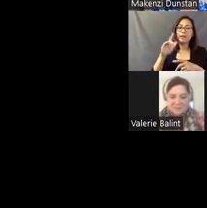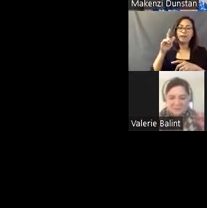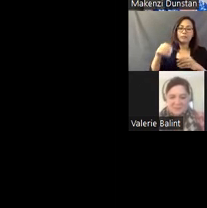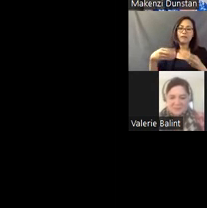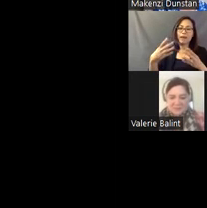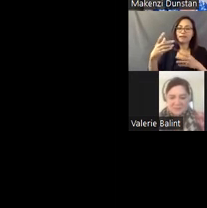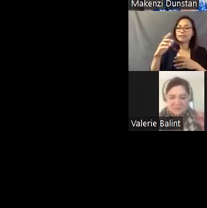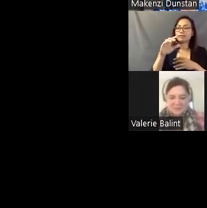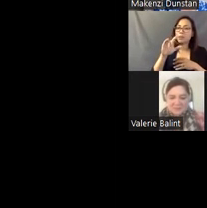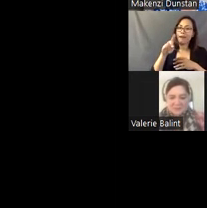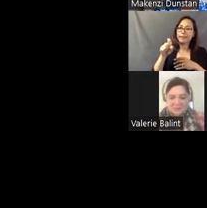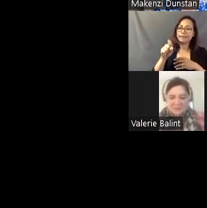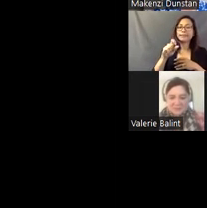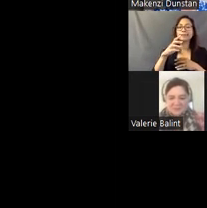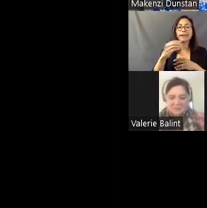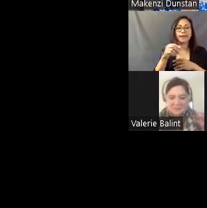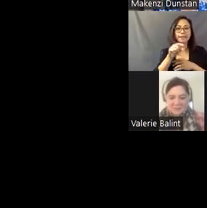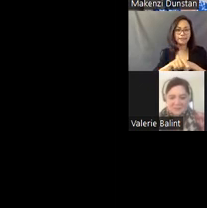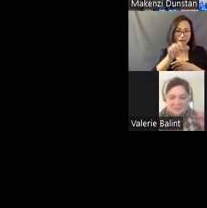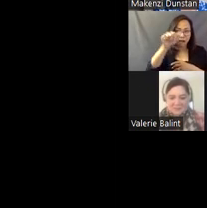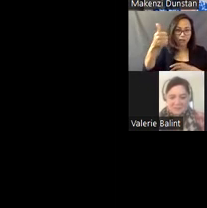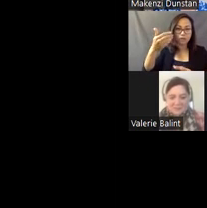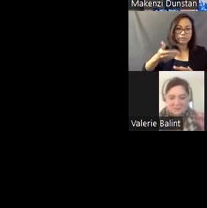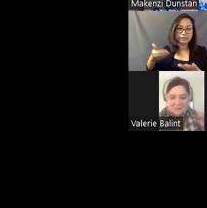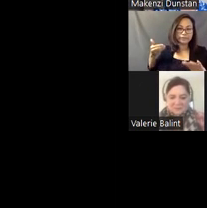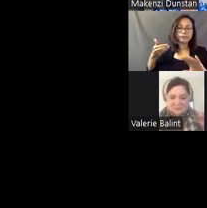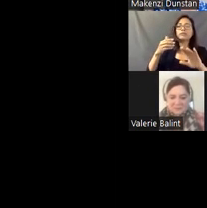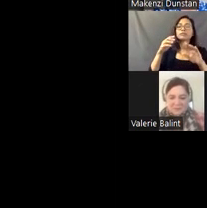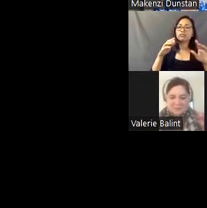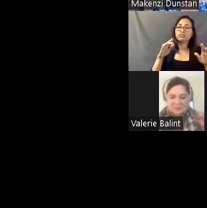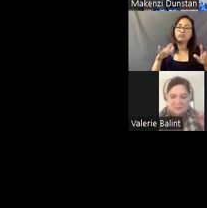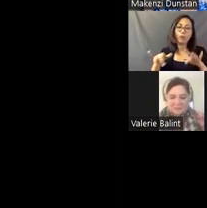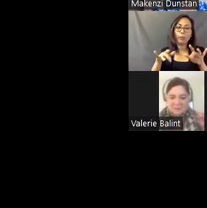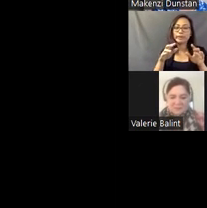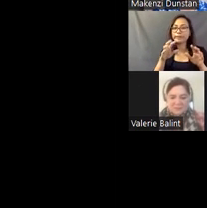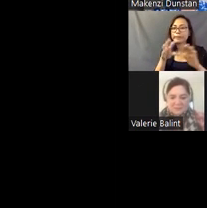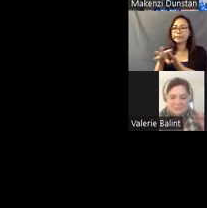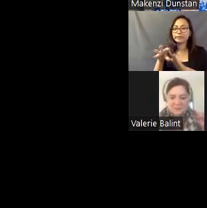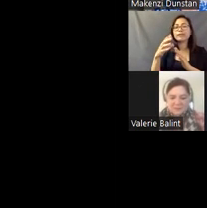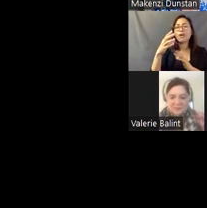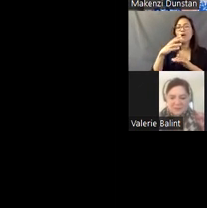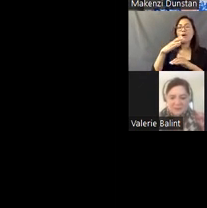can find this and other recordings of the HAHS Virtual Road Trip on the James Castle House YouTube channel.